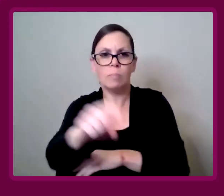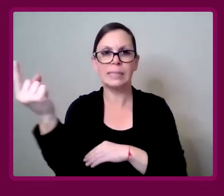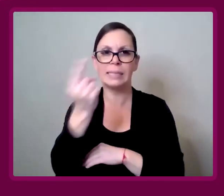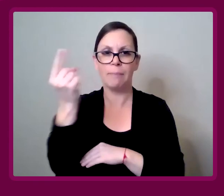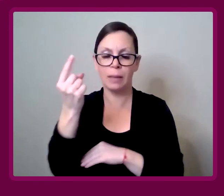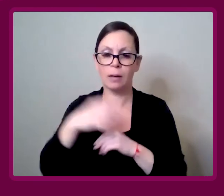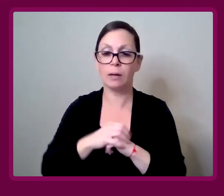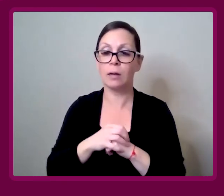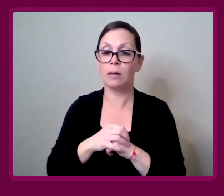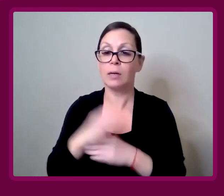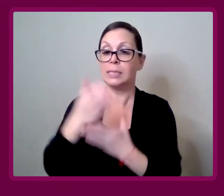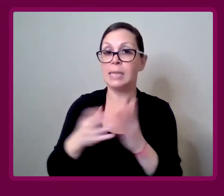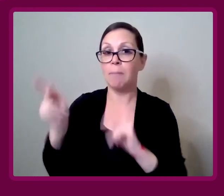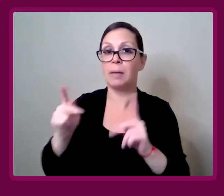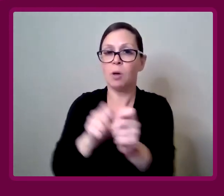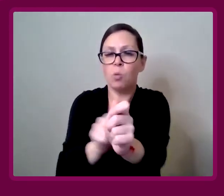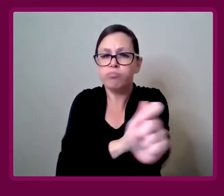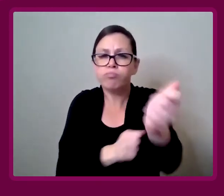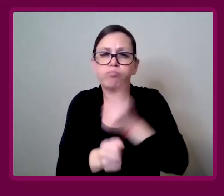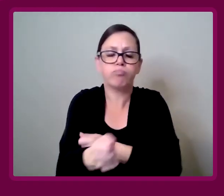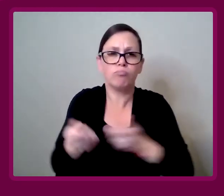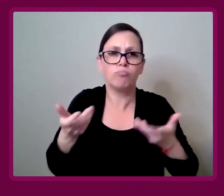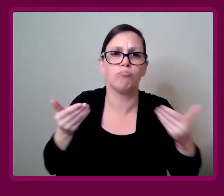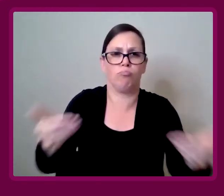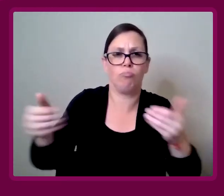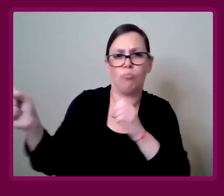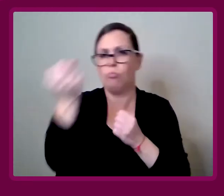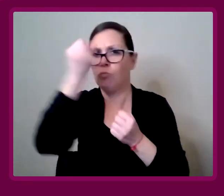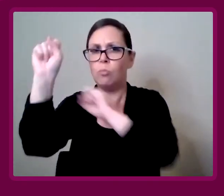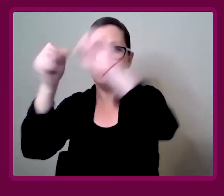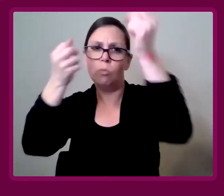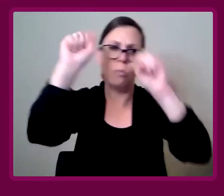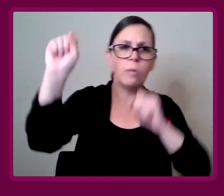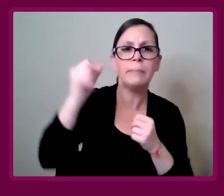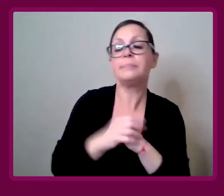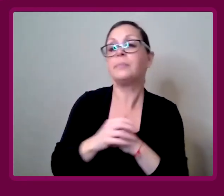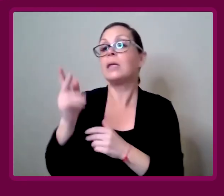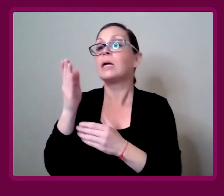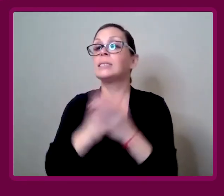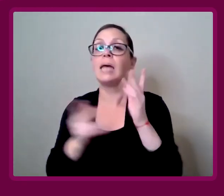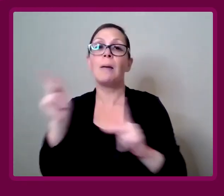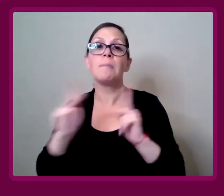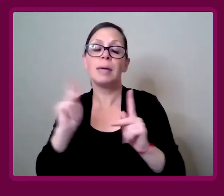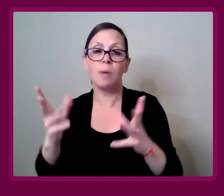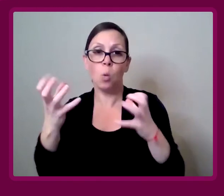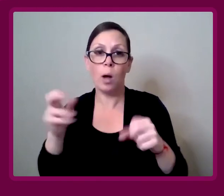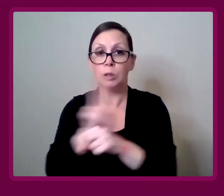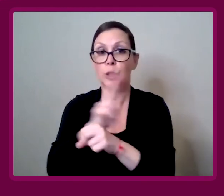make a lot of noise. Other people would rather do things through the internet.